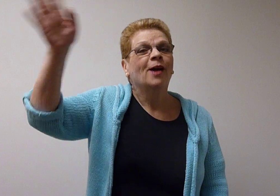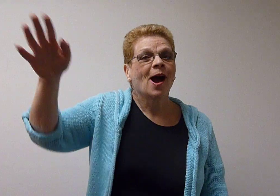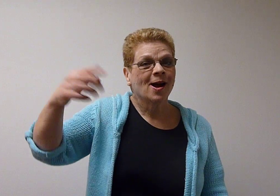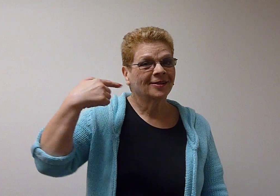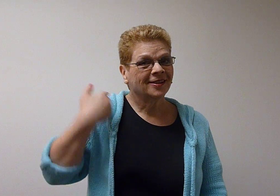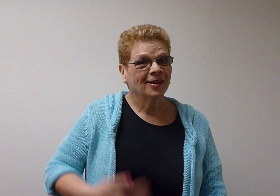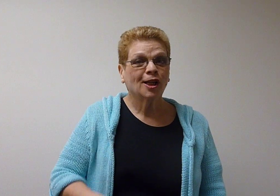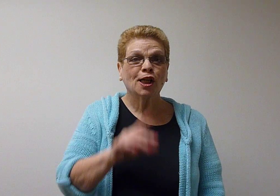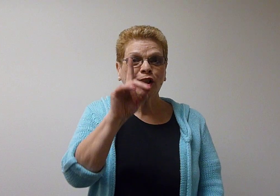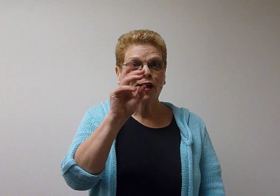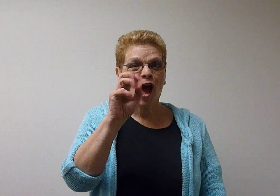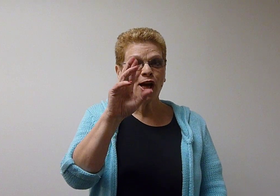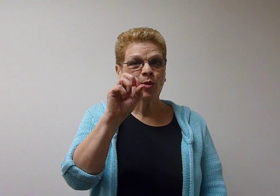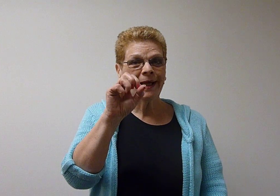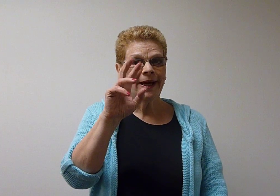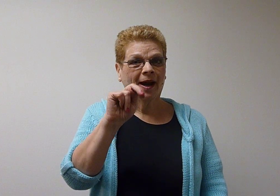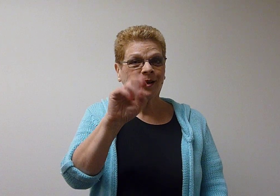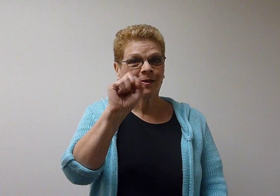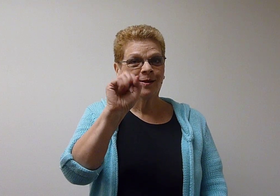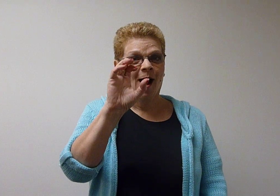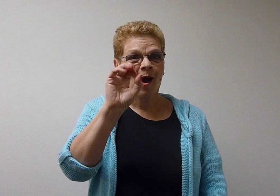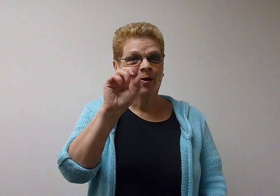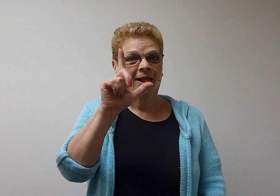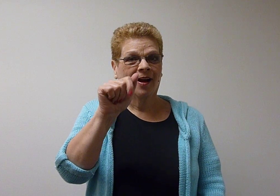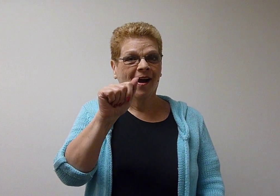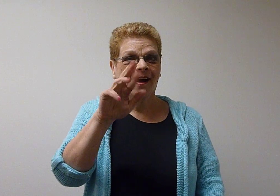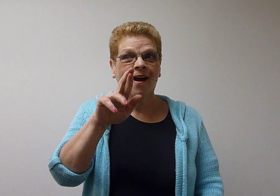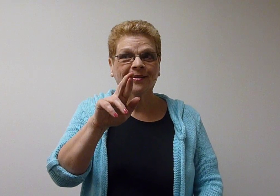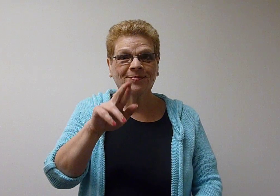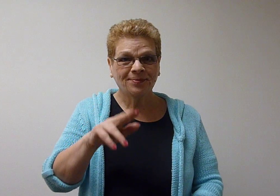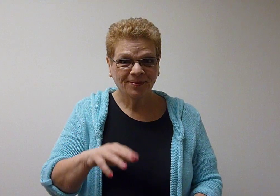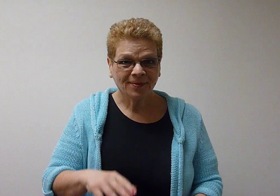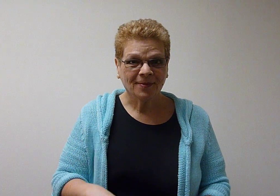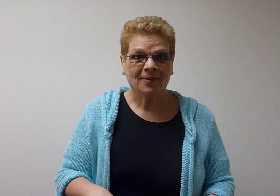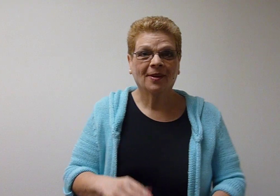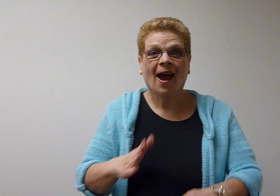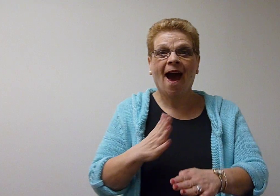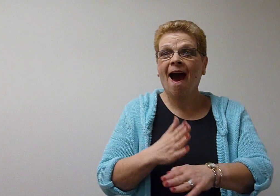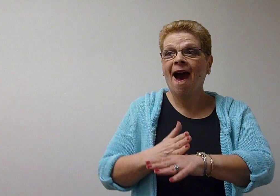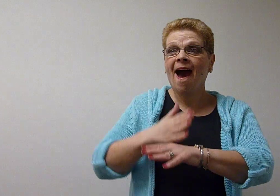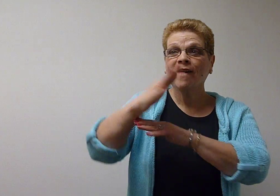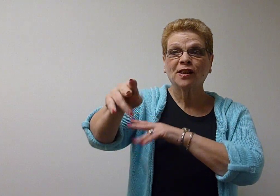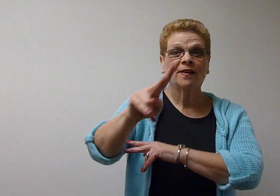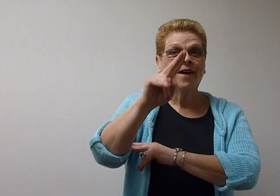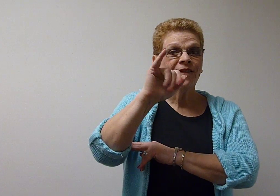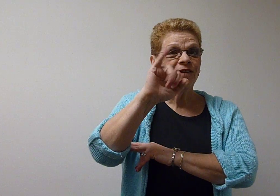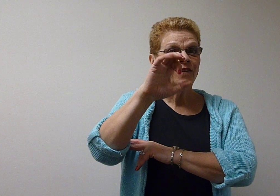Hello, My name is Doreen Solar.